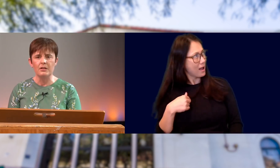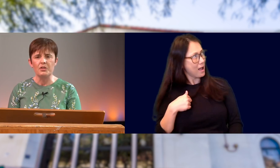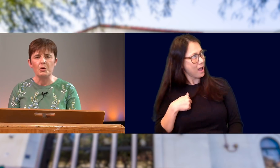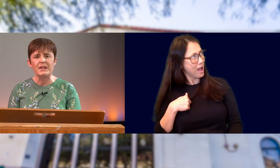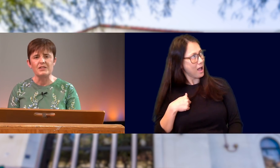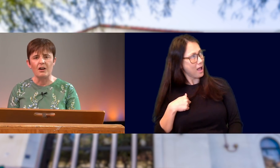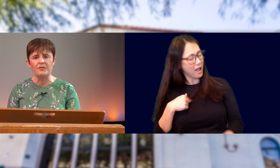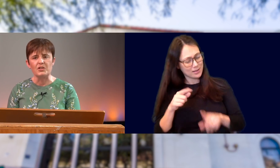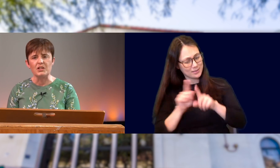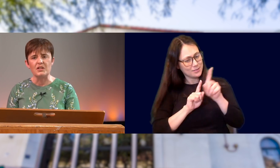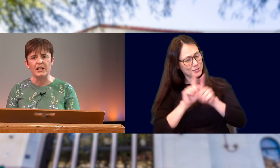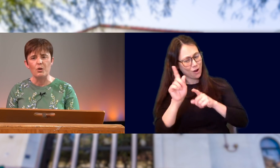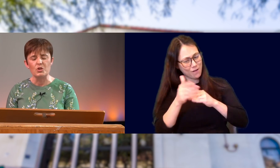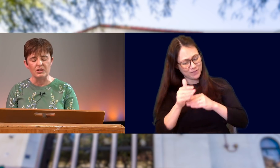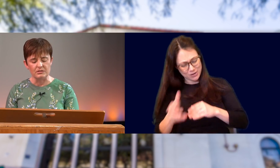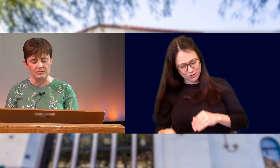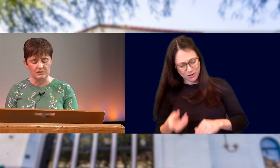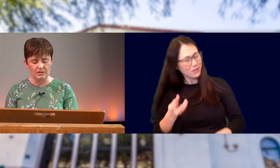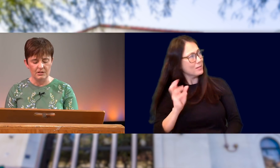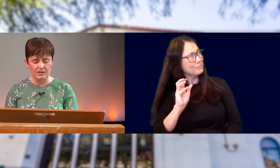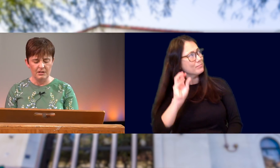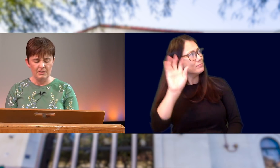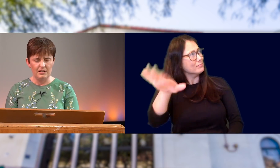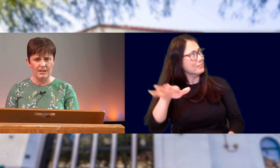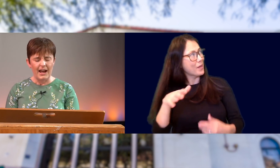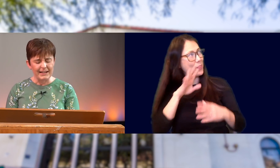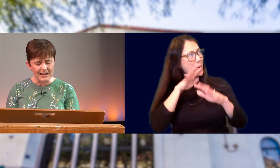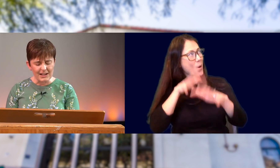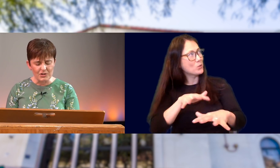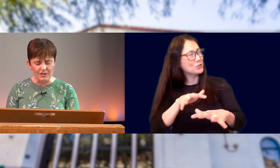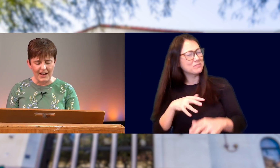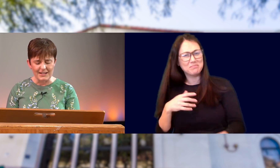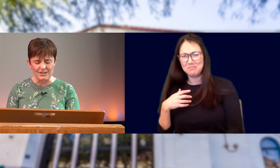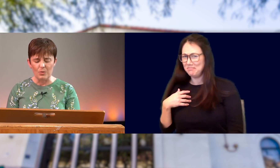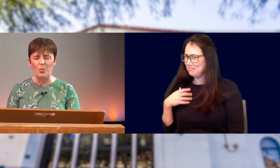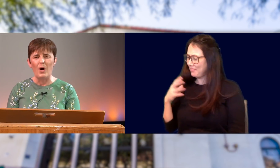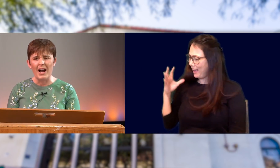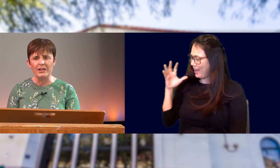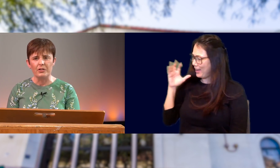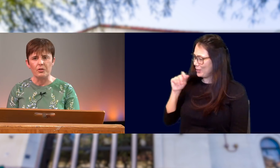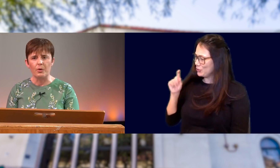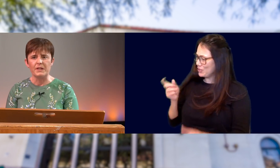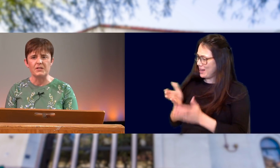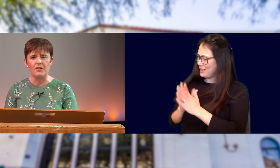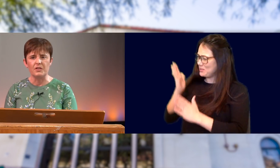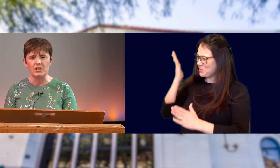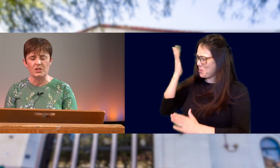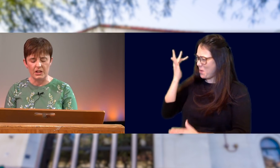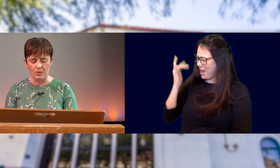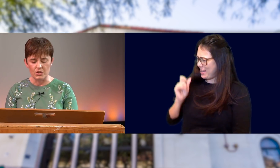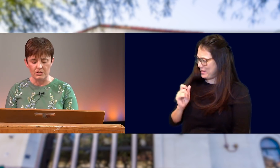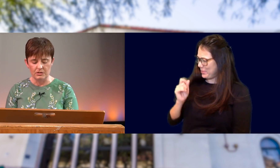“THROWING STARFISH INTO THE OCEAN.” “I GUESS I SHOULD HAVE ASKED, “WHY AREYOU THROWING STARFISH INTO THE OCEAN?”